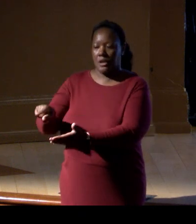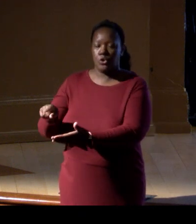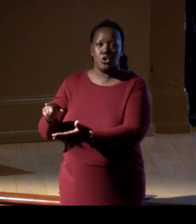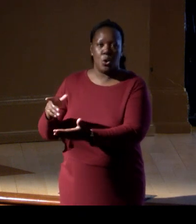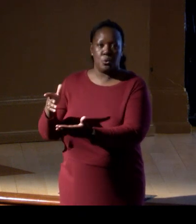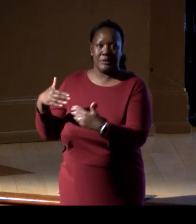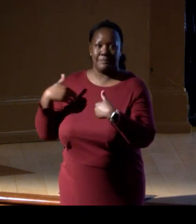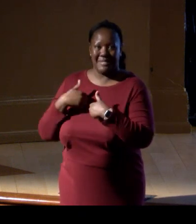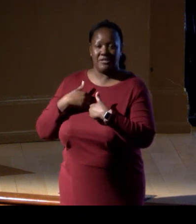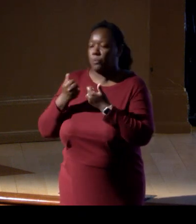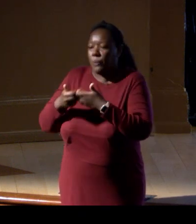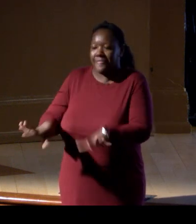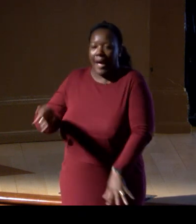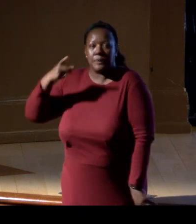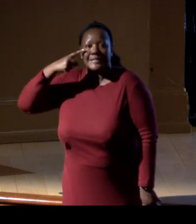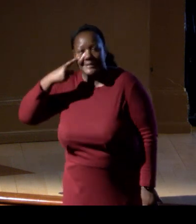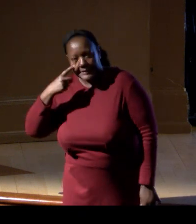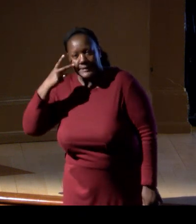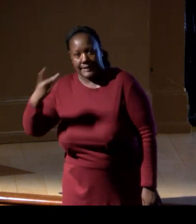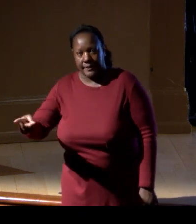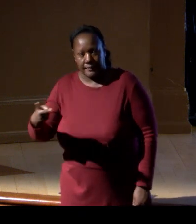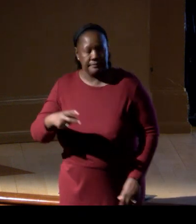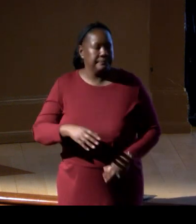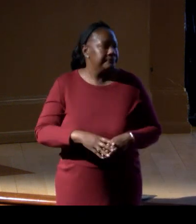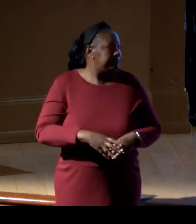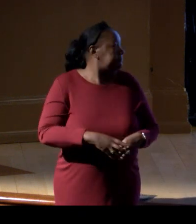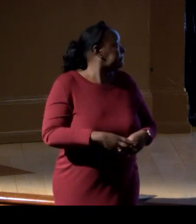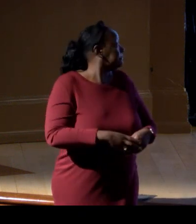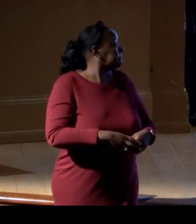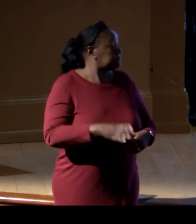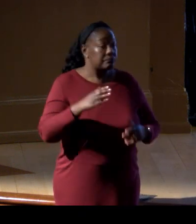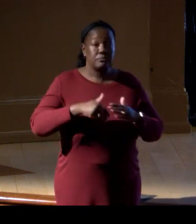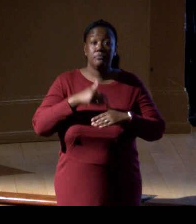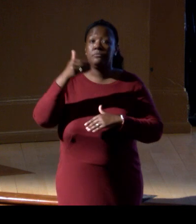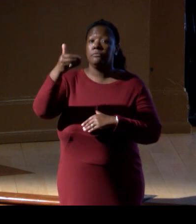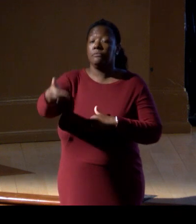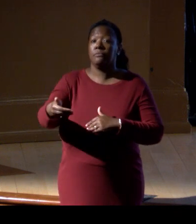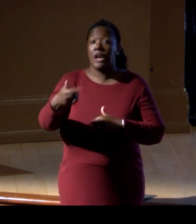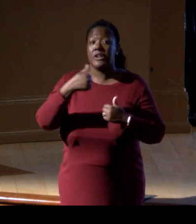We are going to conduct our next expedition, Pristine Seas expedition, to Papua, New Guinea,